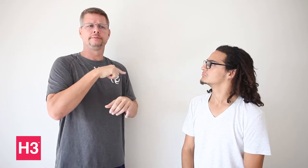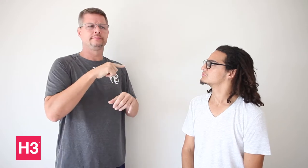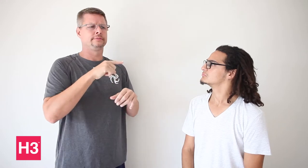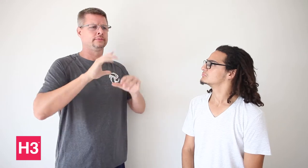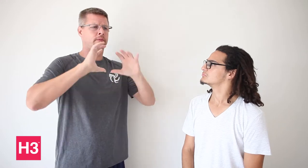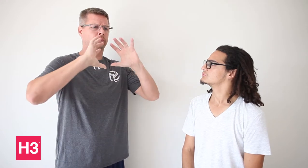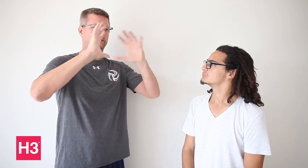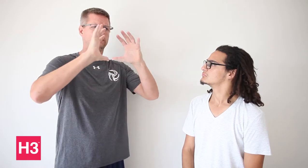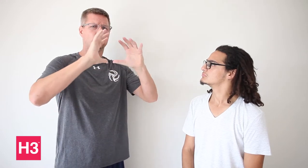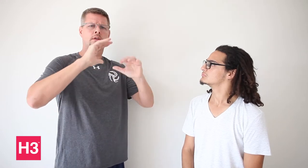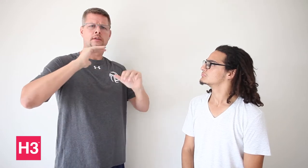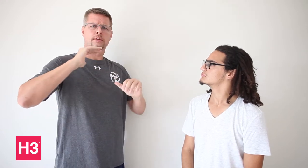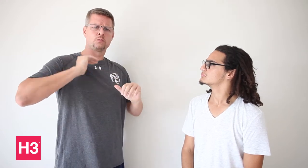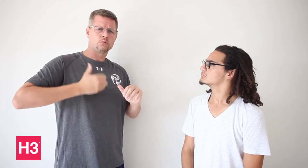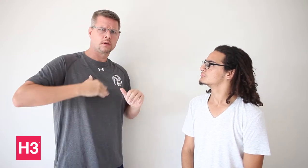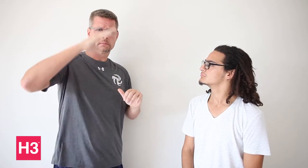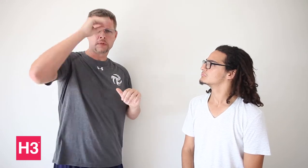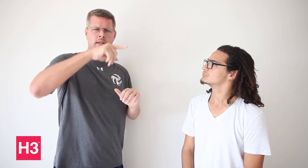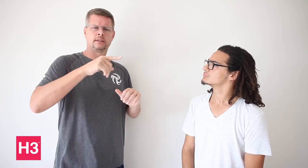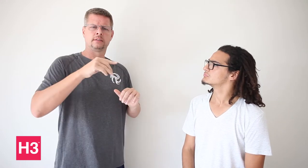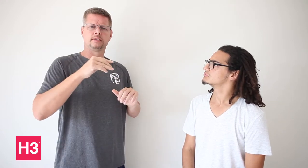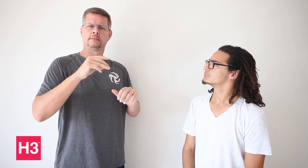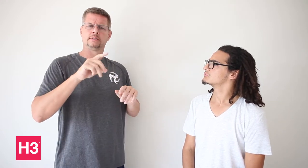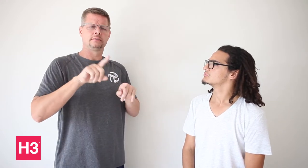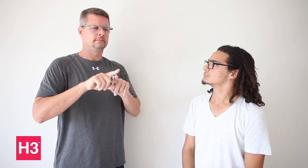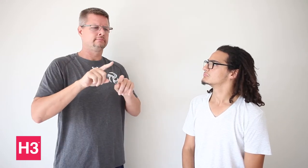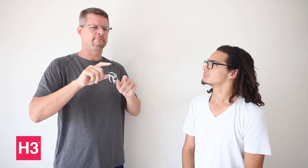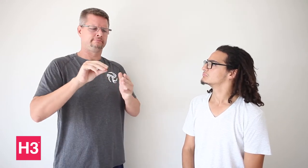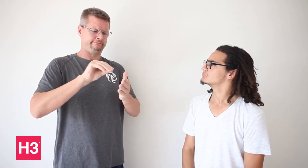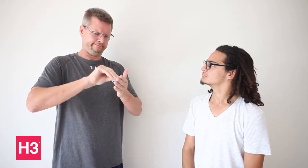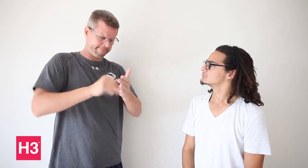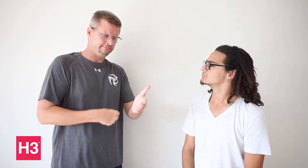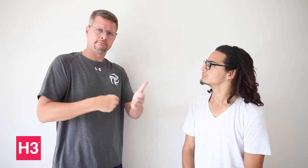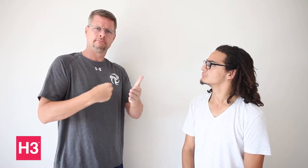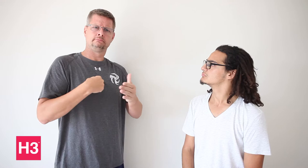volleyball teams made a serious commitment to attend